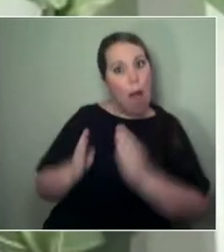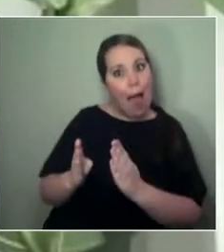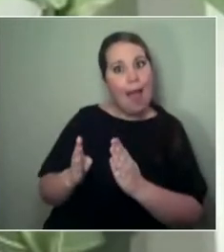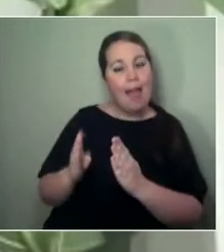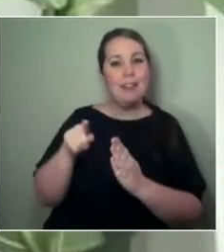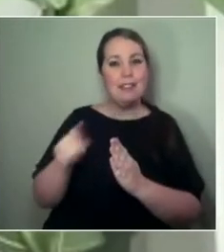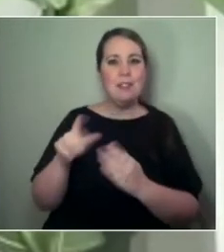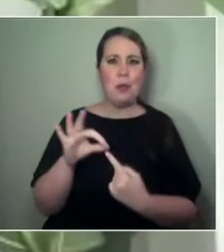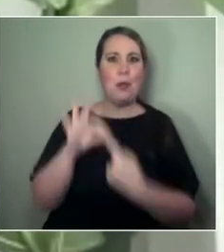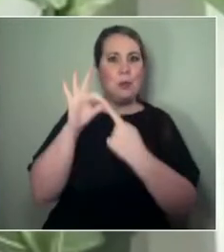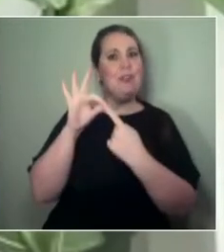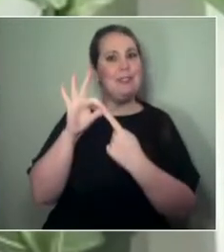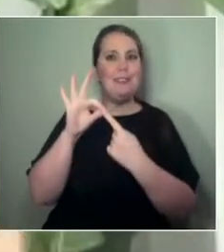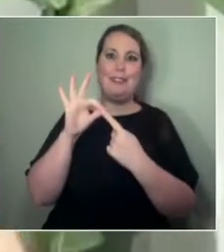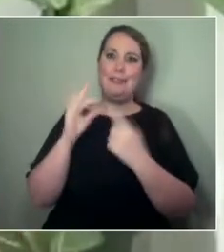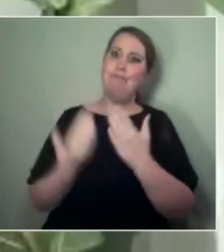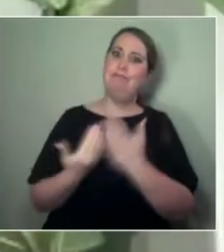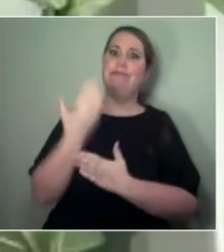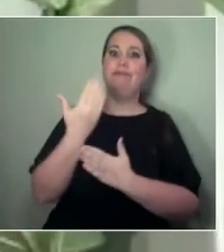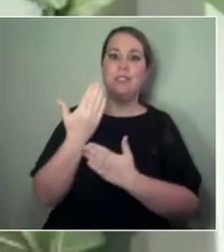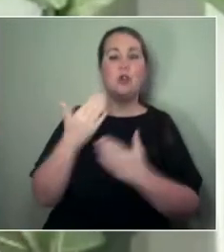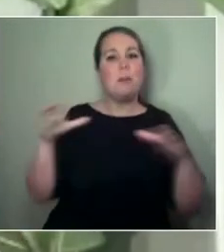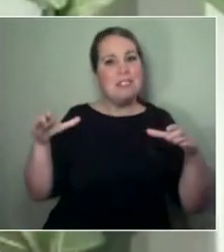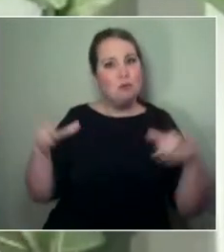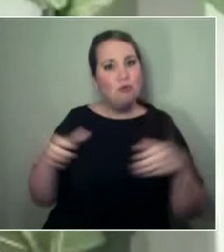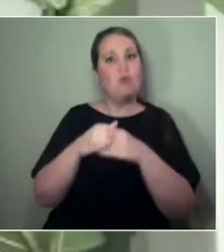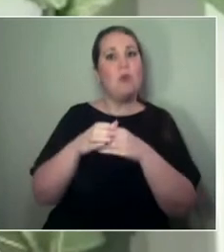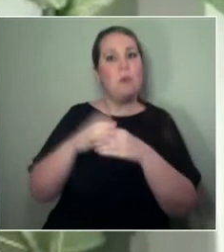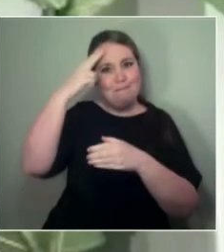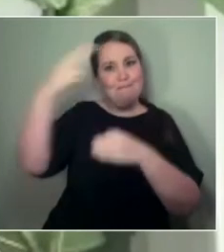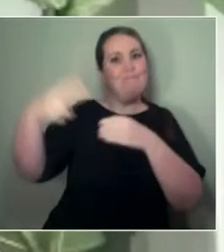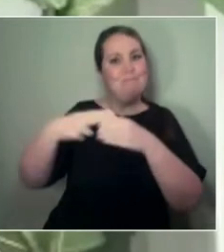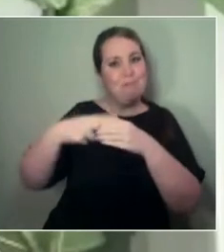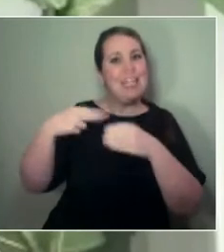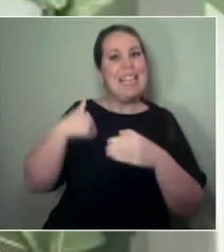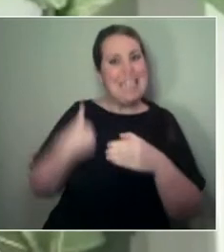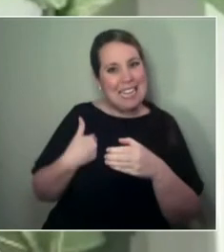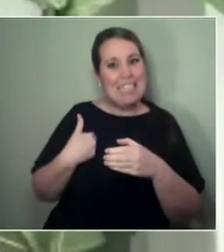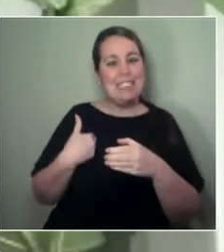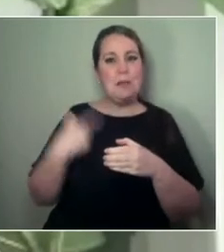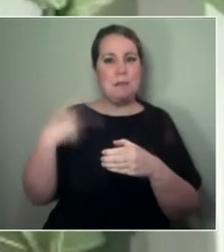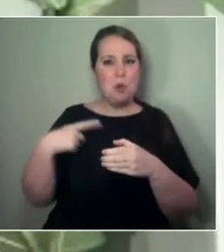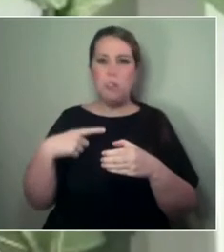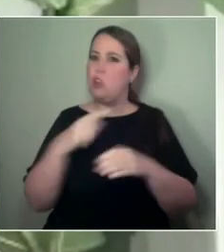like, to call it a kind of form and test what the limits are